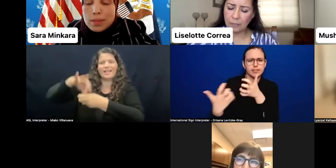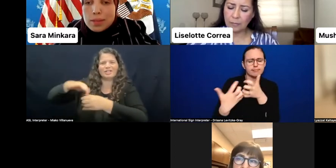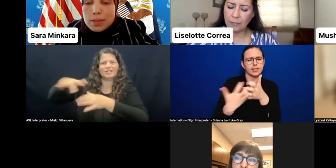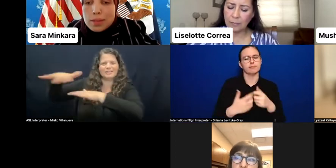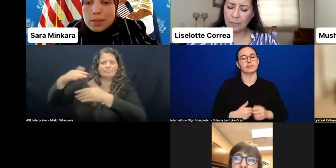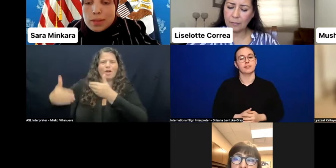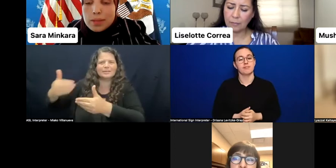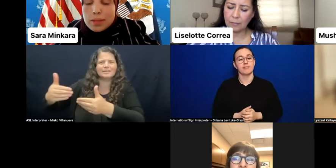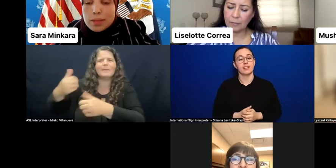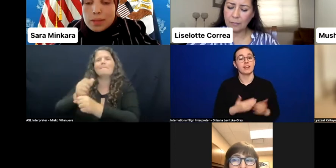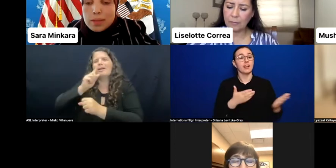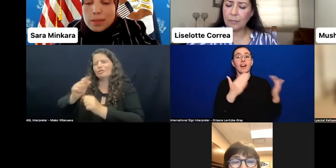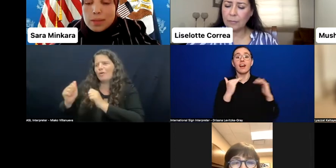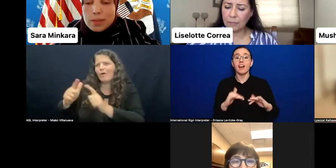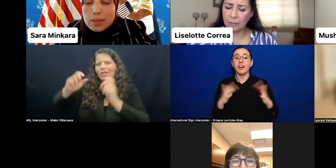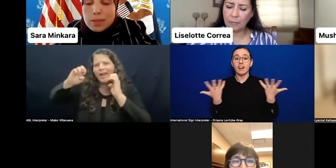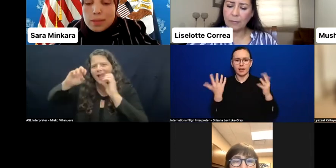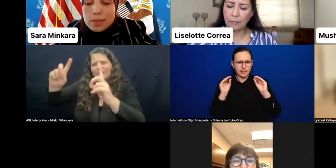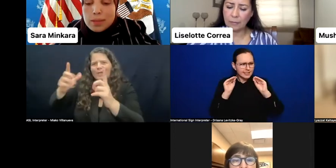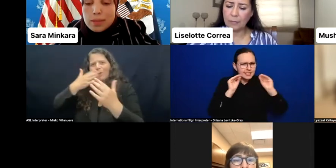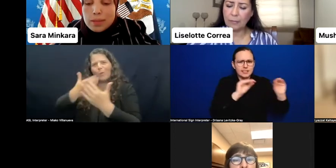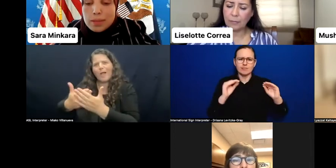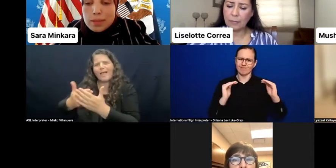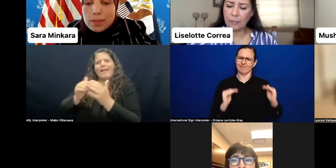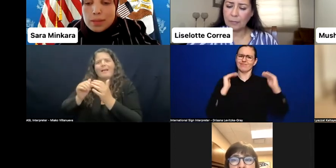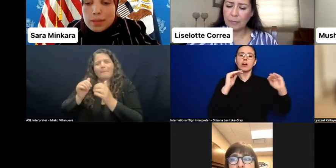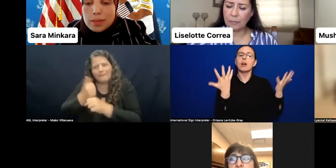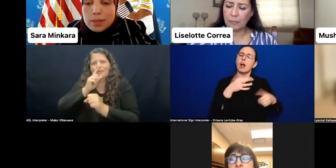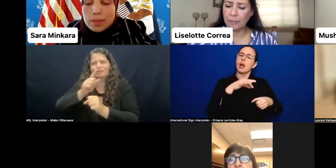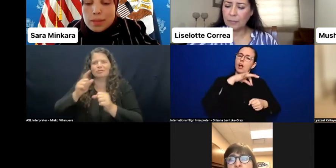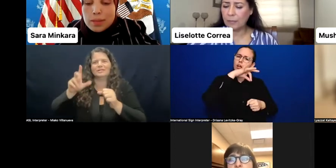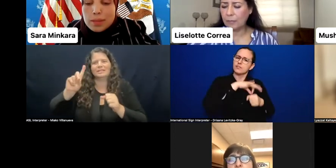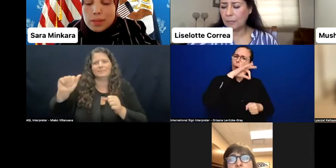can participate in this part of the democratic process.